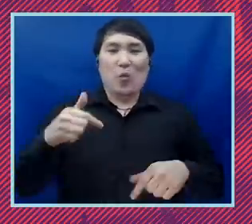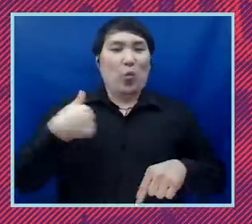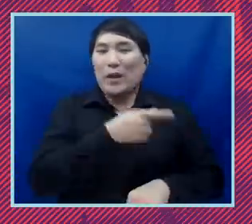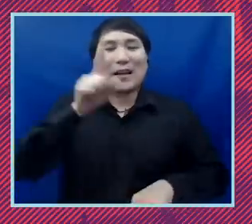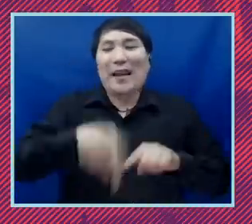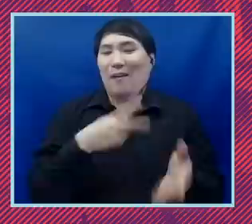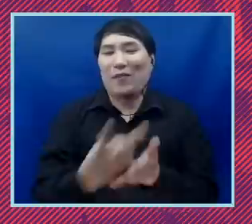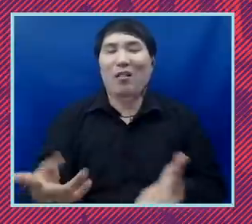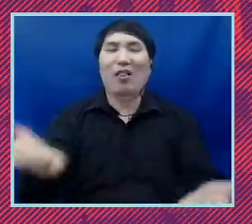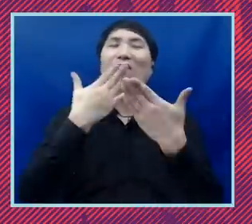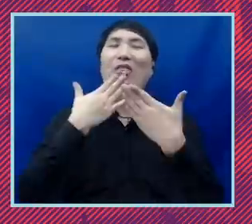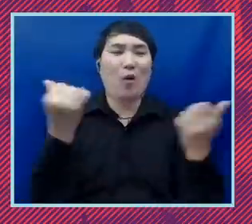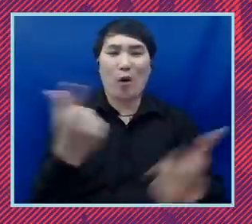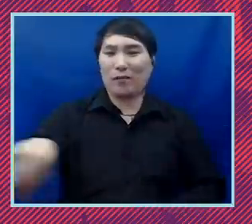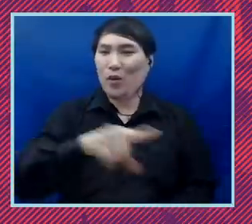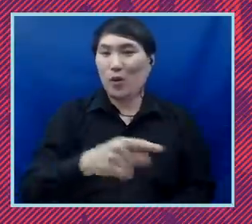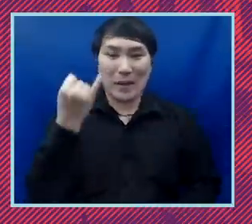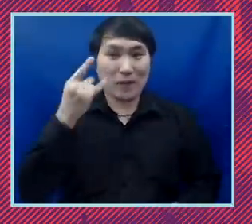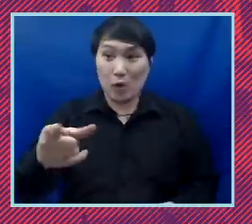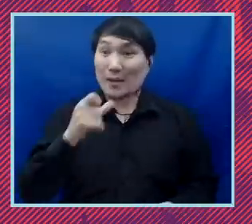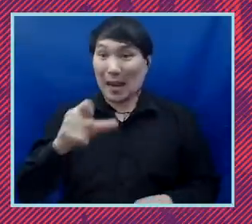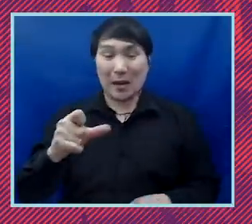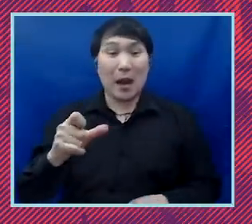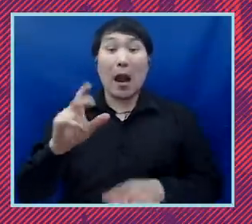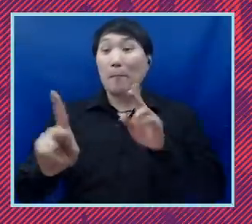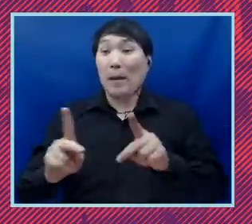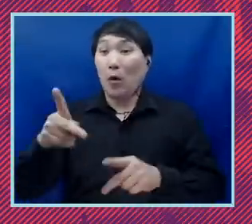very much. If you're not a people power volunteer activist yet, you got to sign up